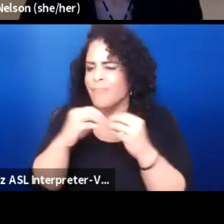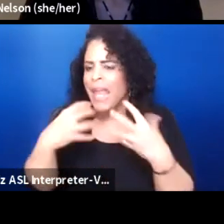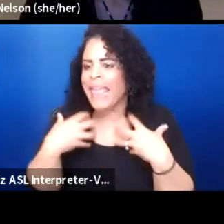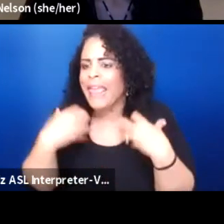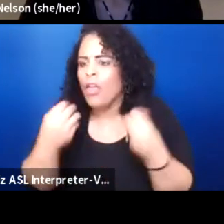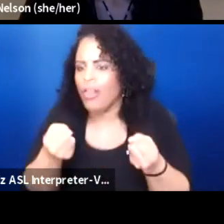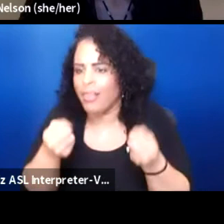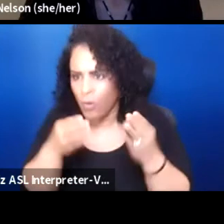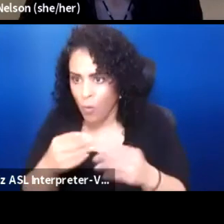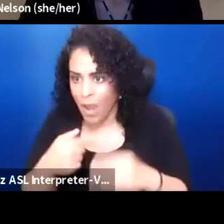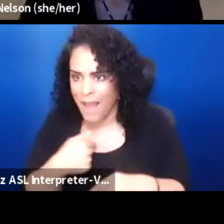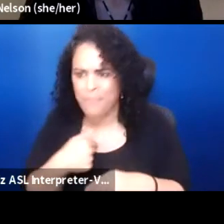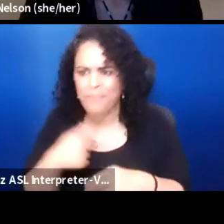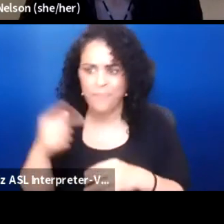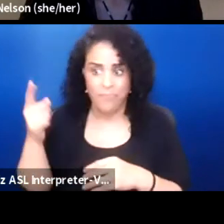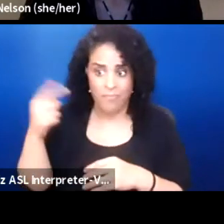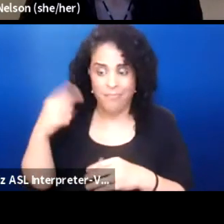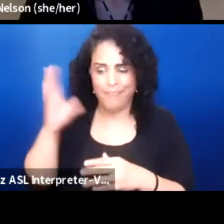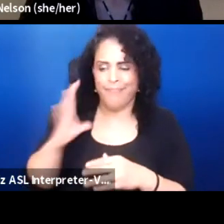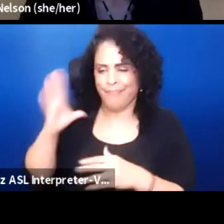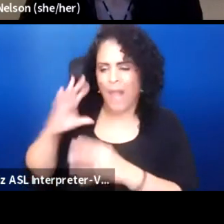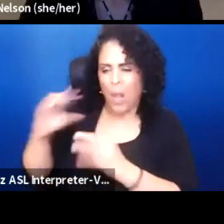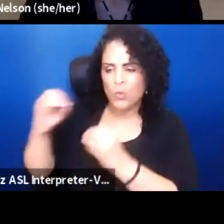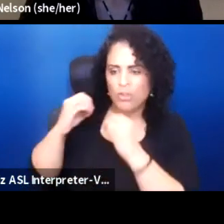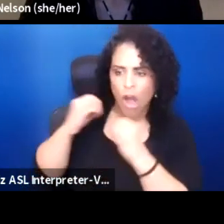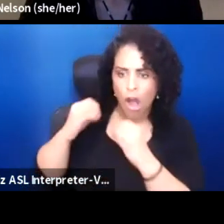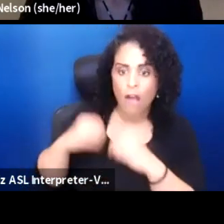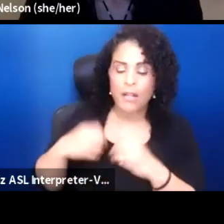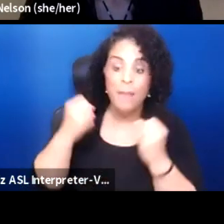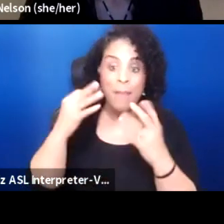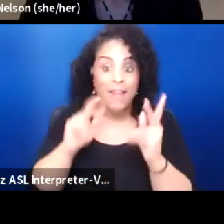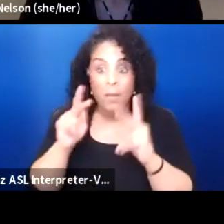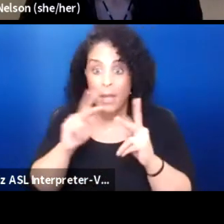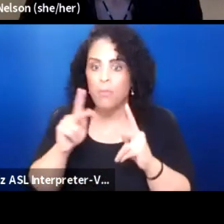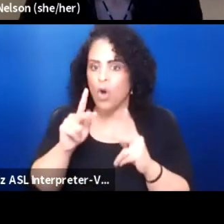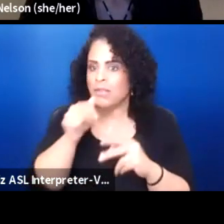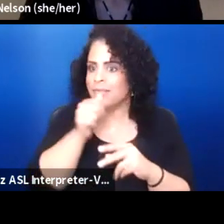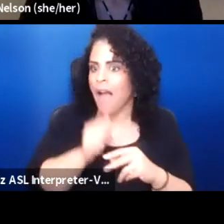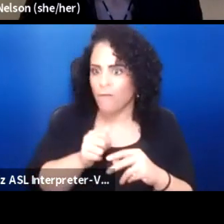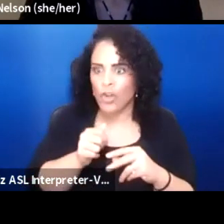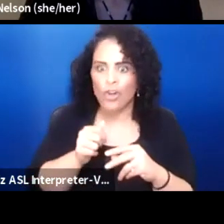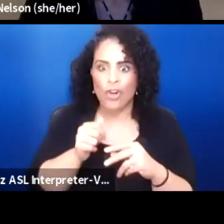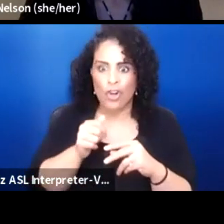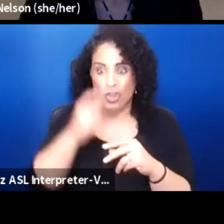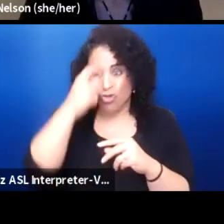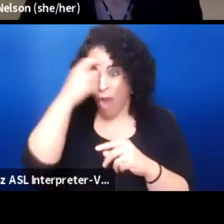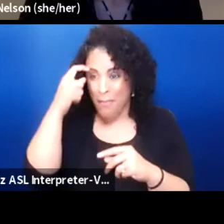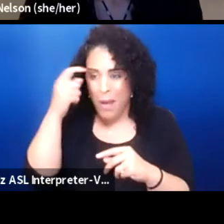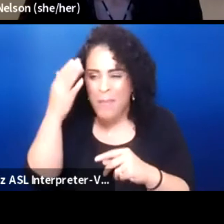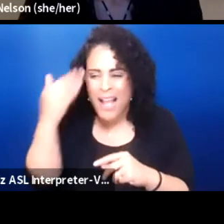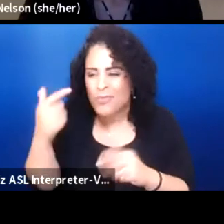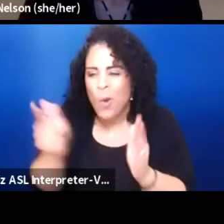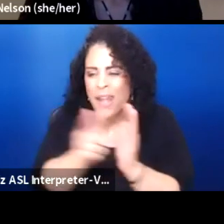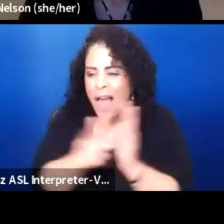I was taught that many of our people suffer trauma because they're not allowed to tell the story, that story that they know happened